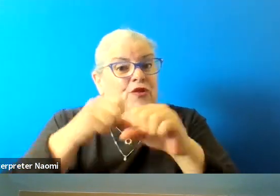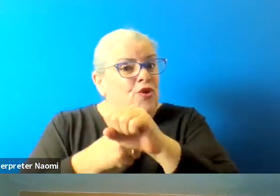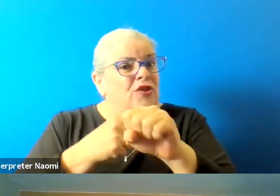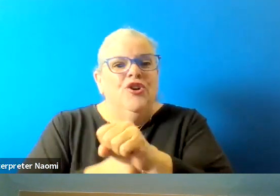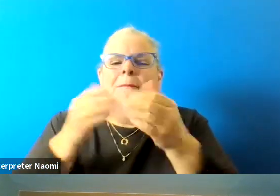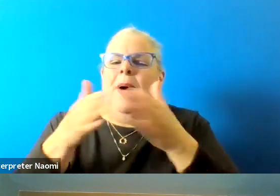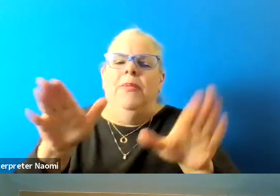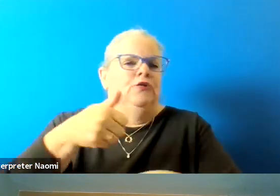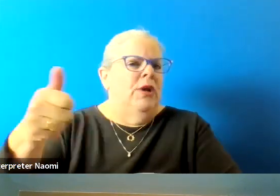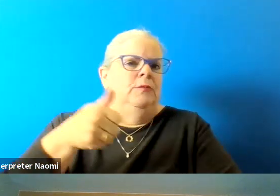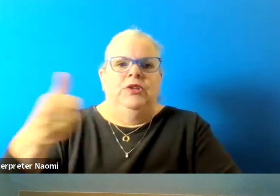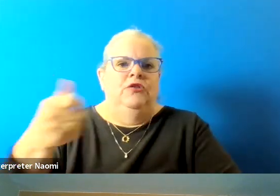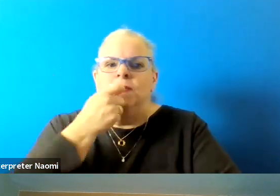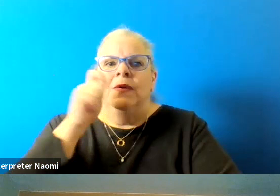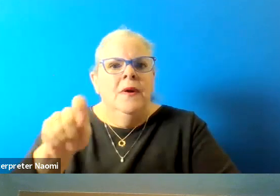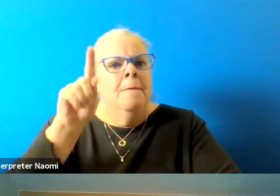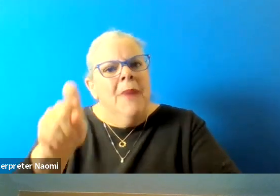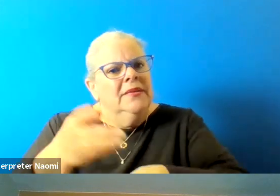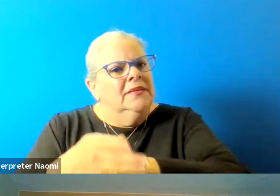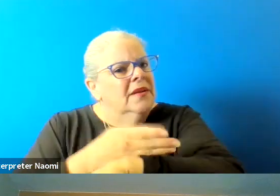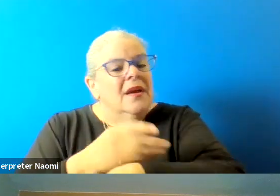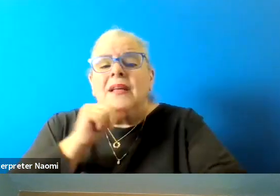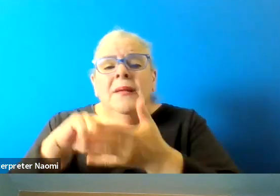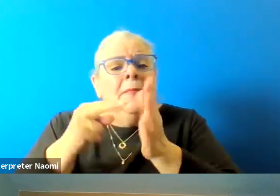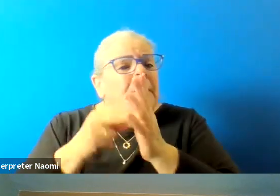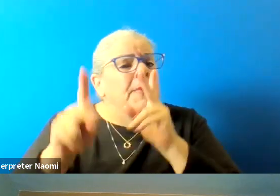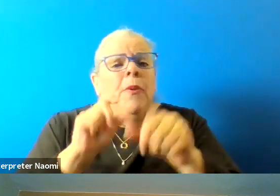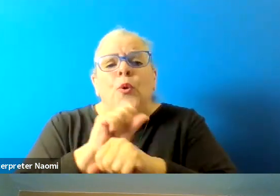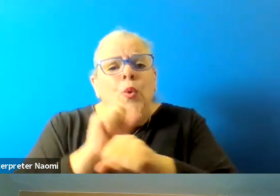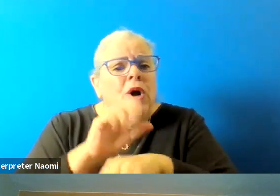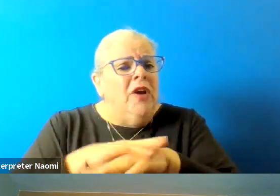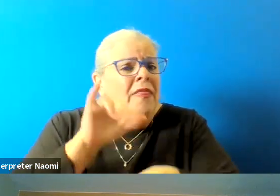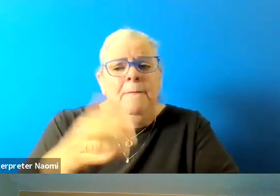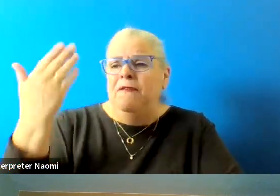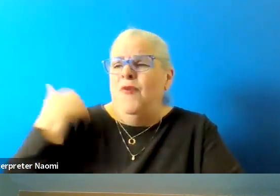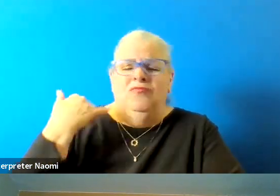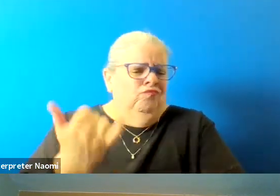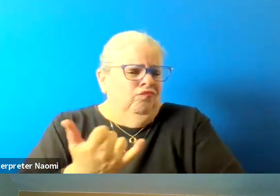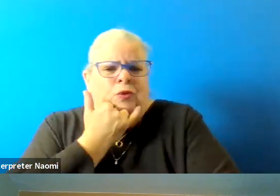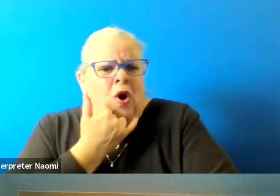Not that anyone preceding us has done anything wrong, or have been insufficient.